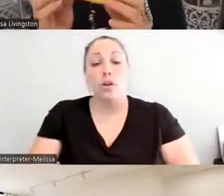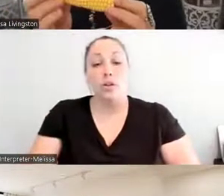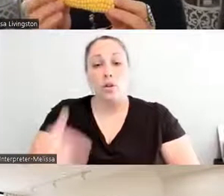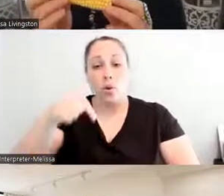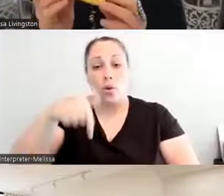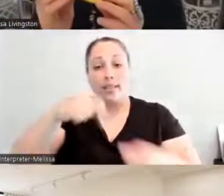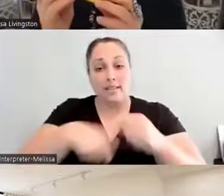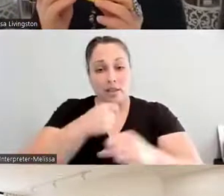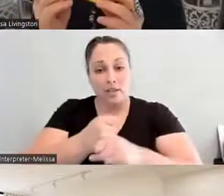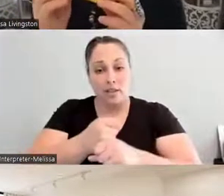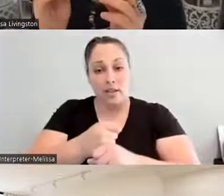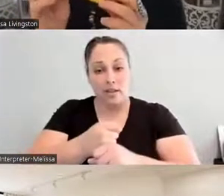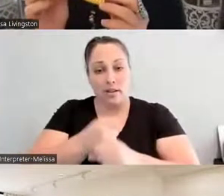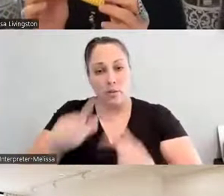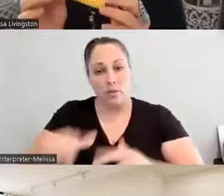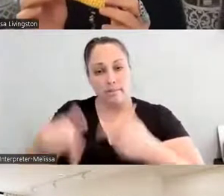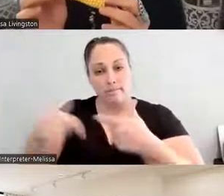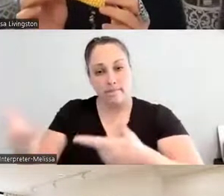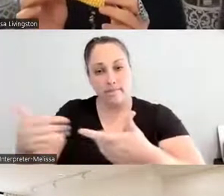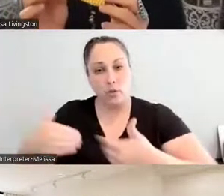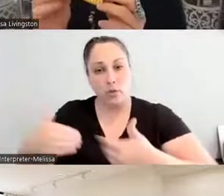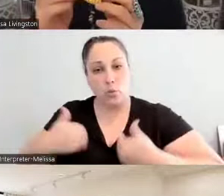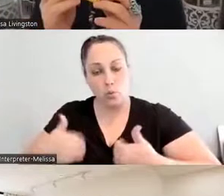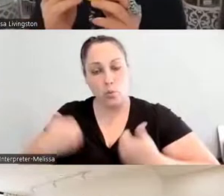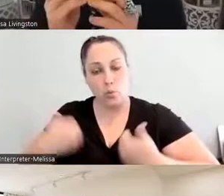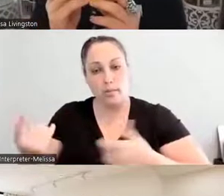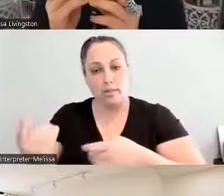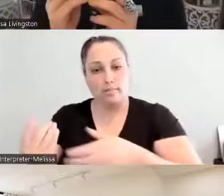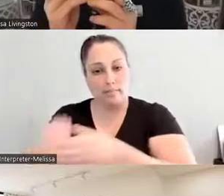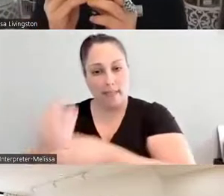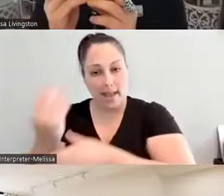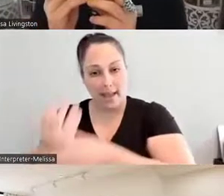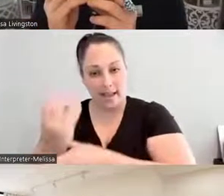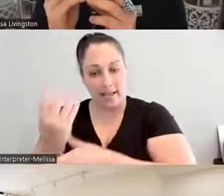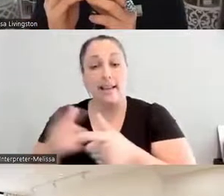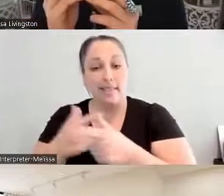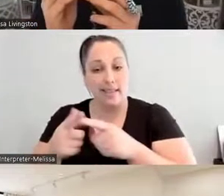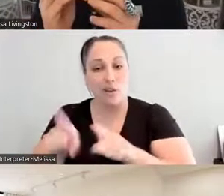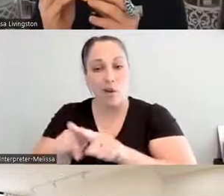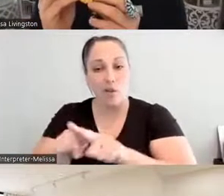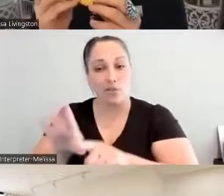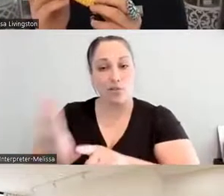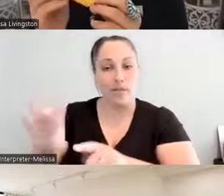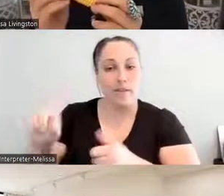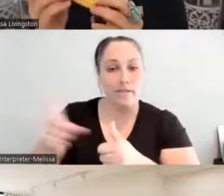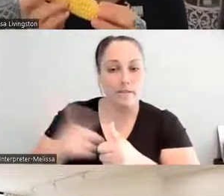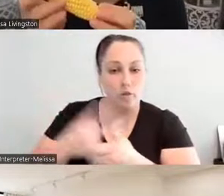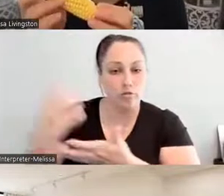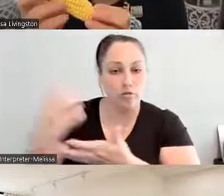the first harvest we gave back to the youth. And I know a couple years ago some of our indigenous relatives